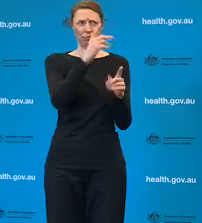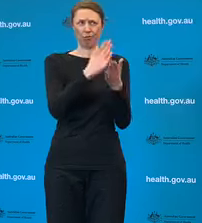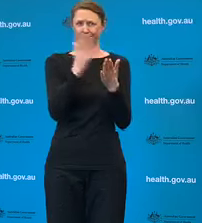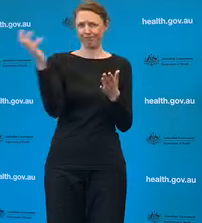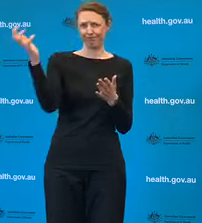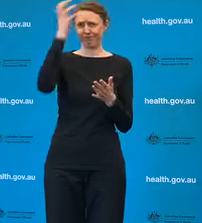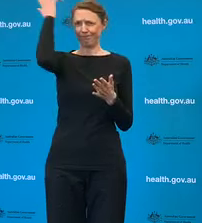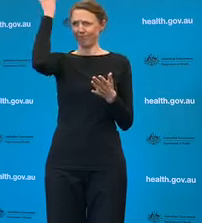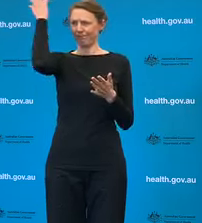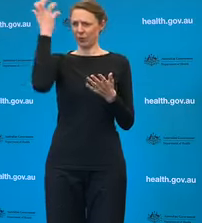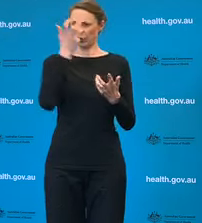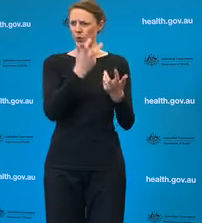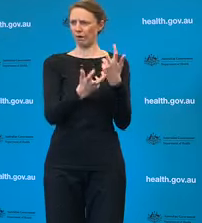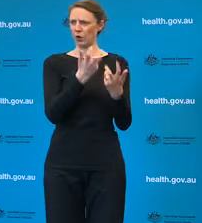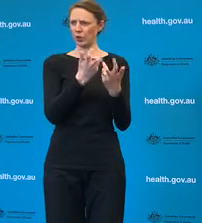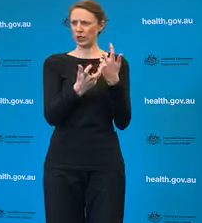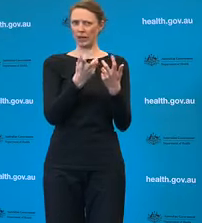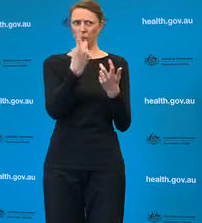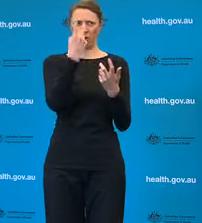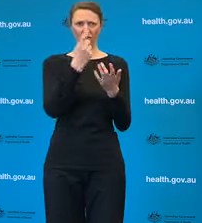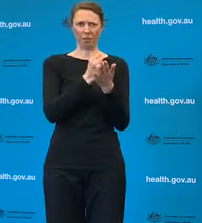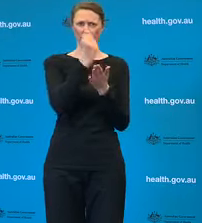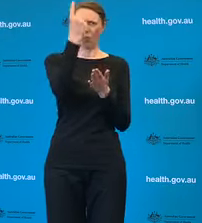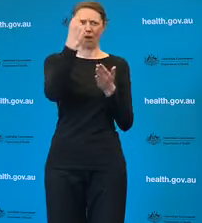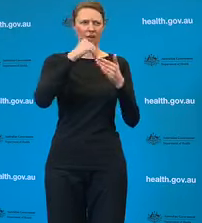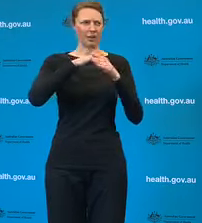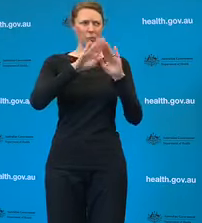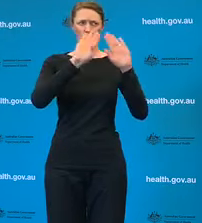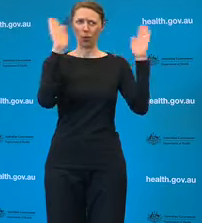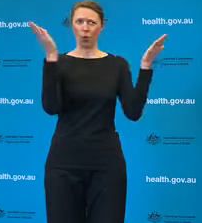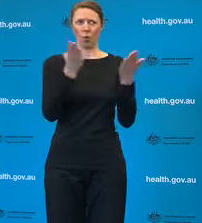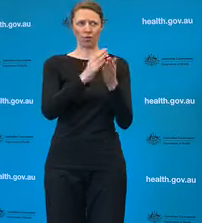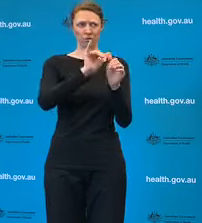Universities. So I think we can have every faith